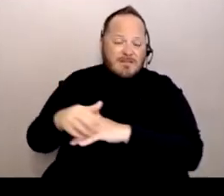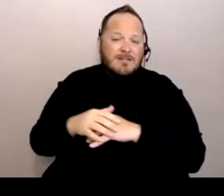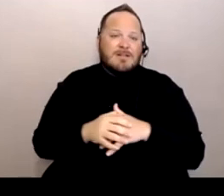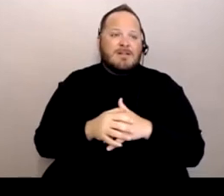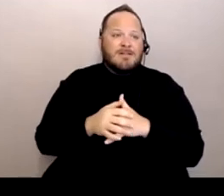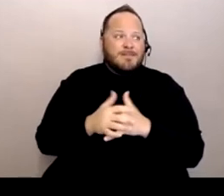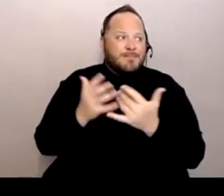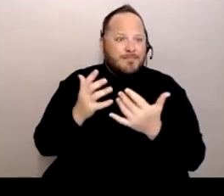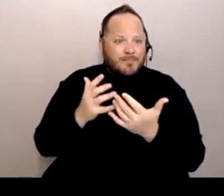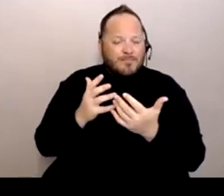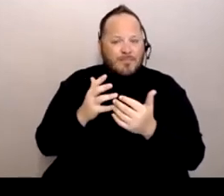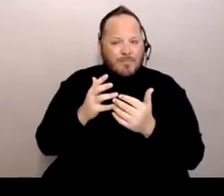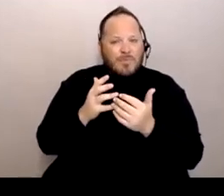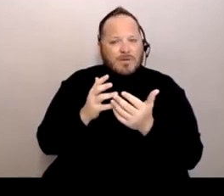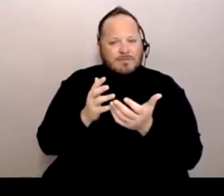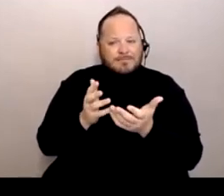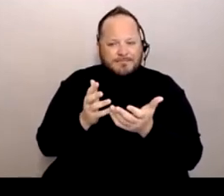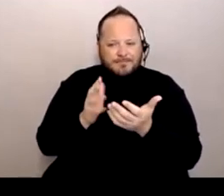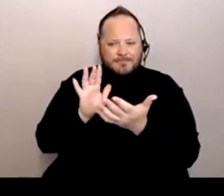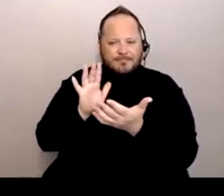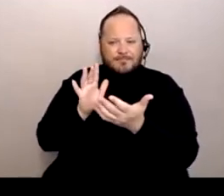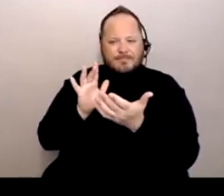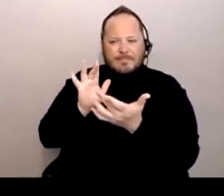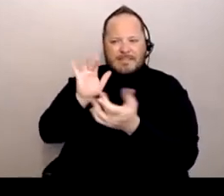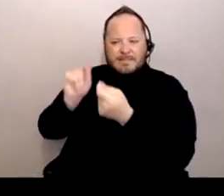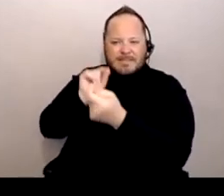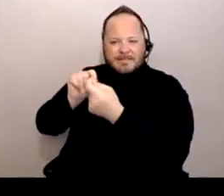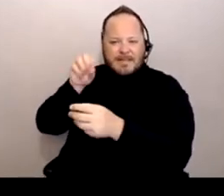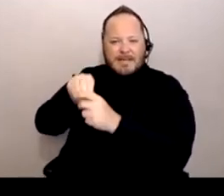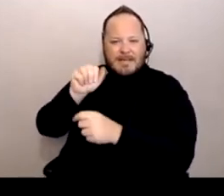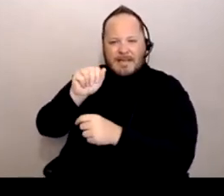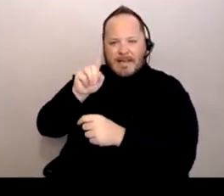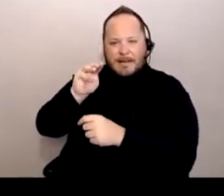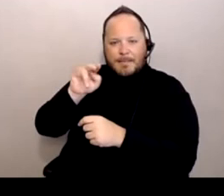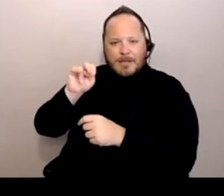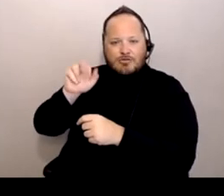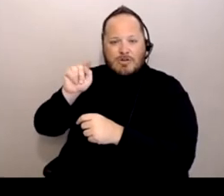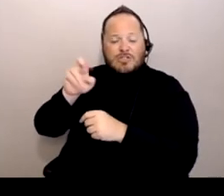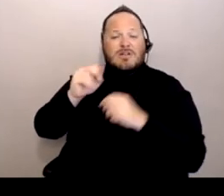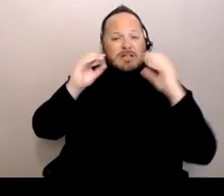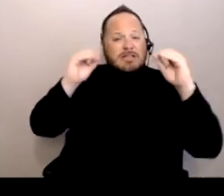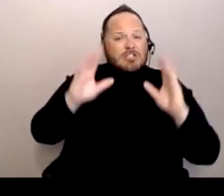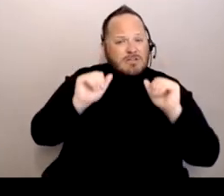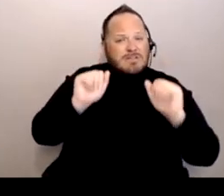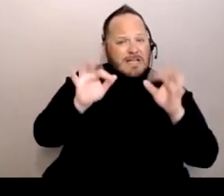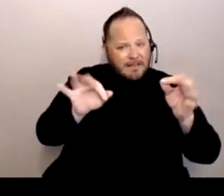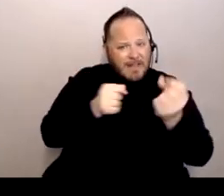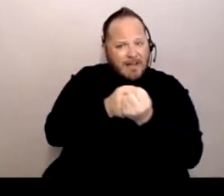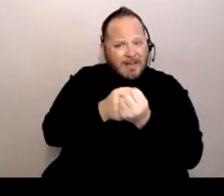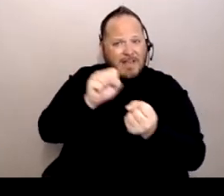Specific though, more in administration, like the teachers can definitely advocate, but I think it's coming from the top.